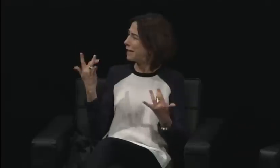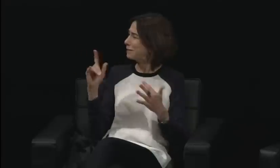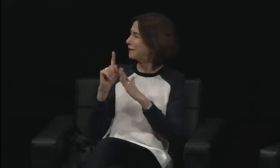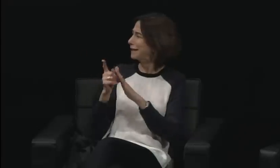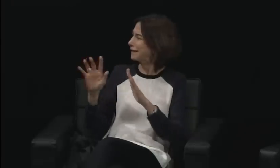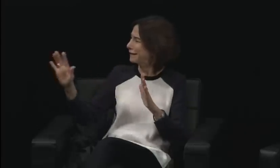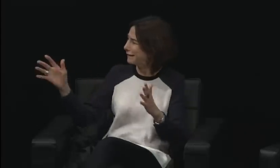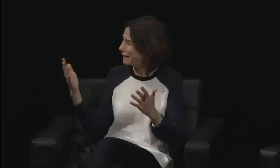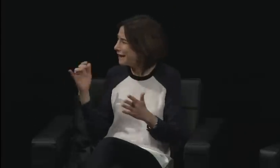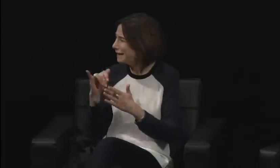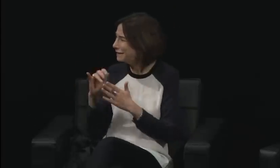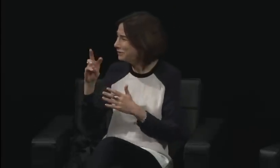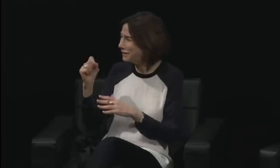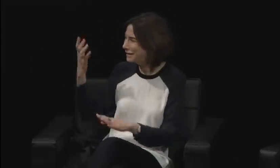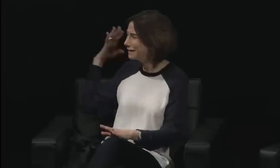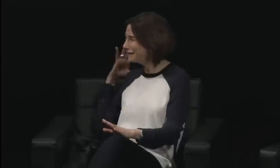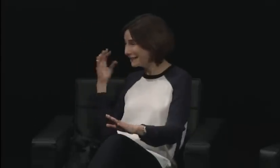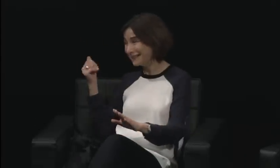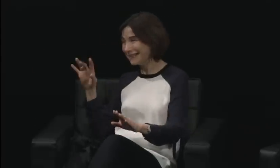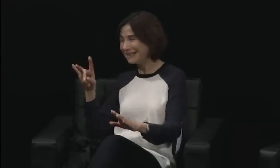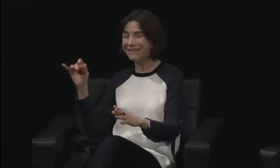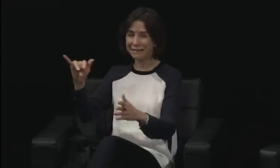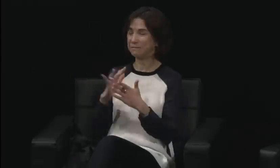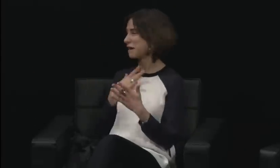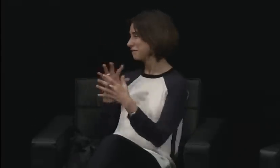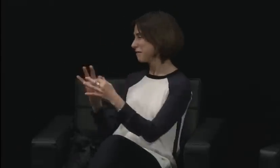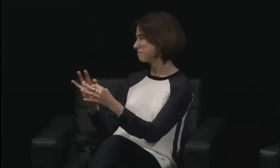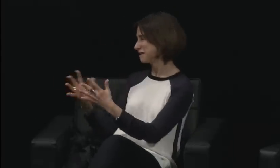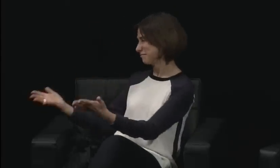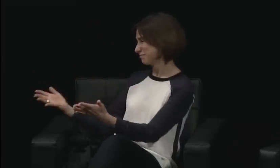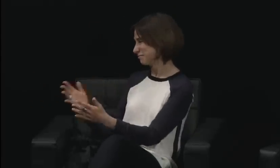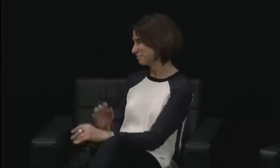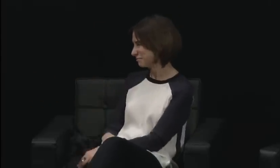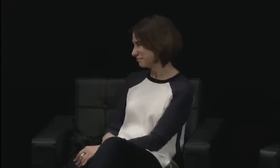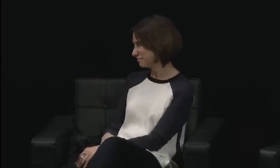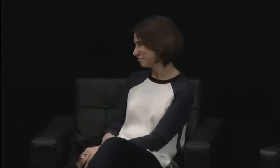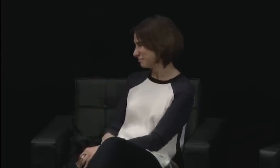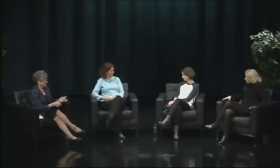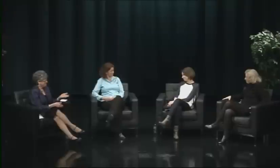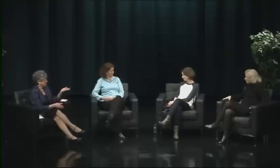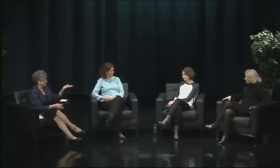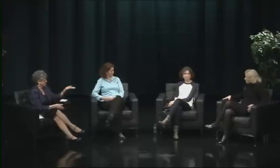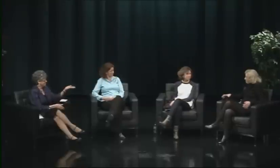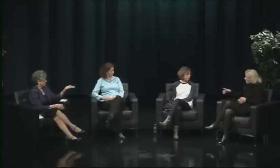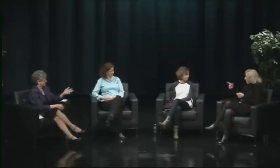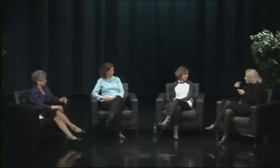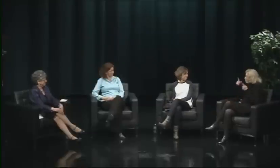We've seen so many additions and recognitions